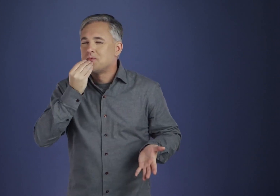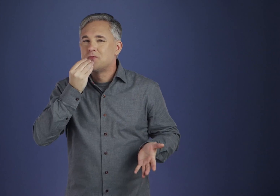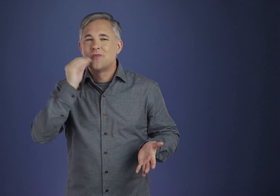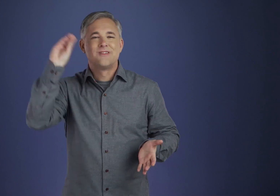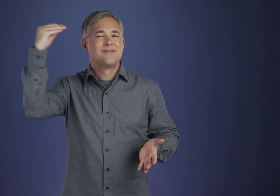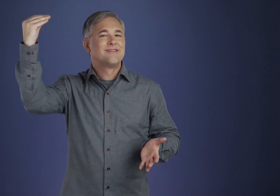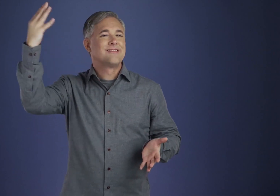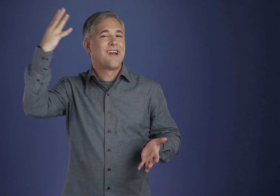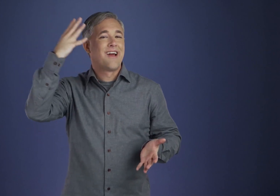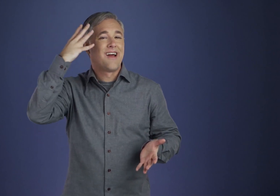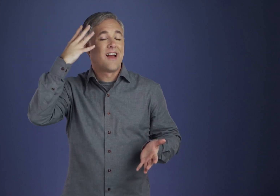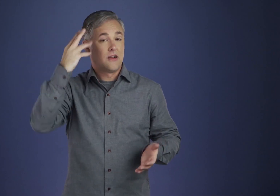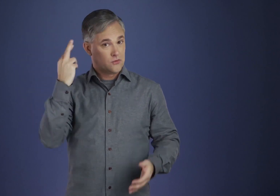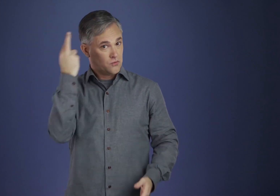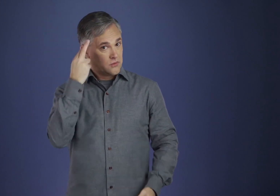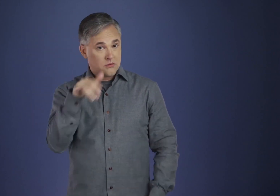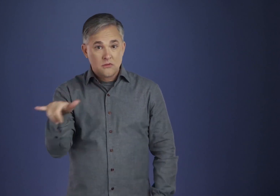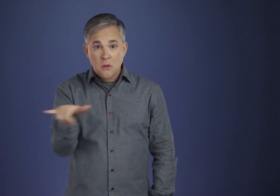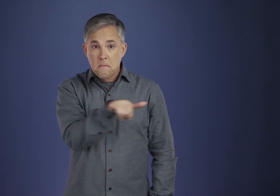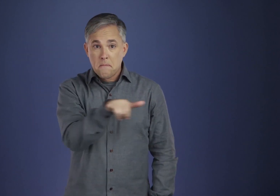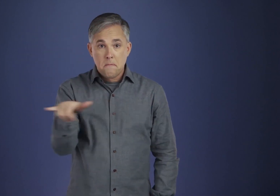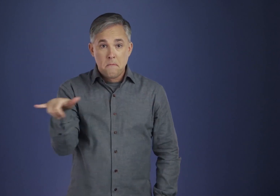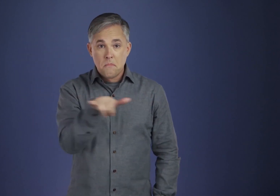food, or sunshine. And for the same reason.